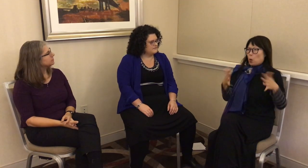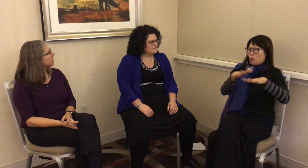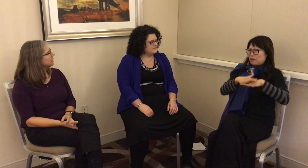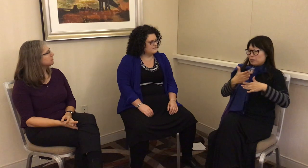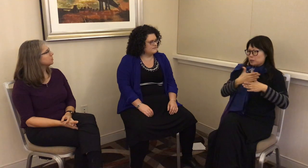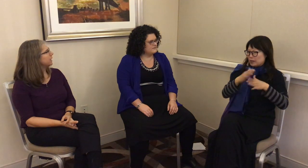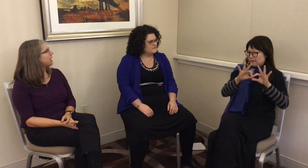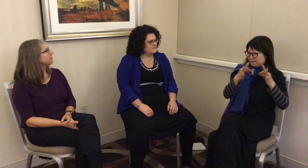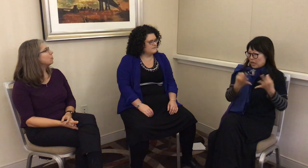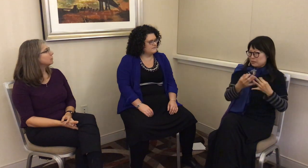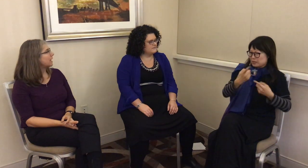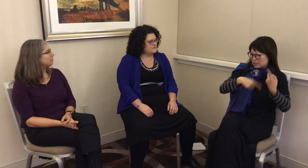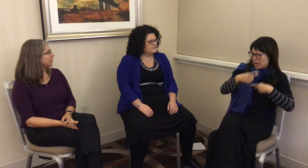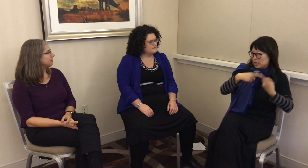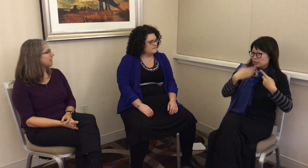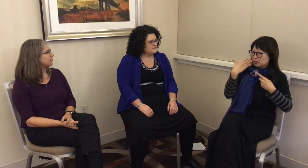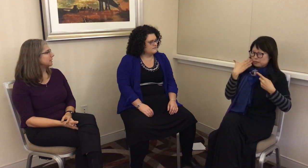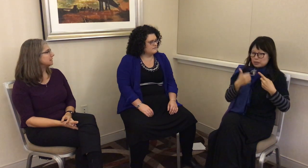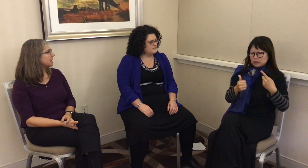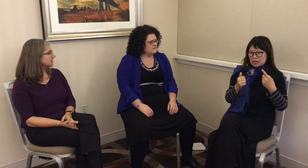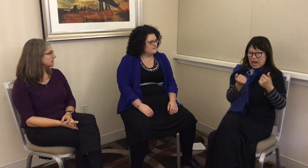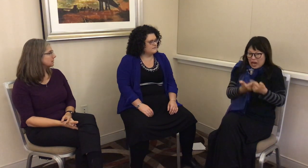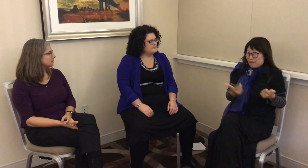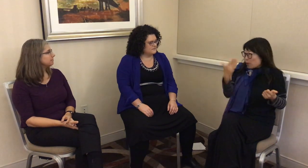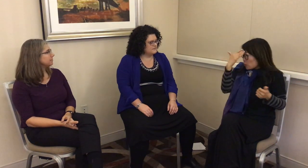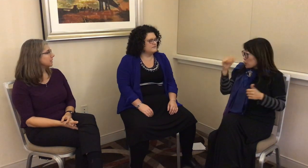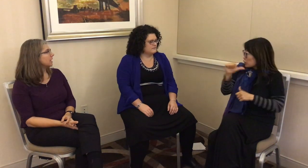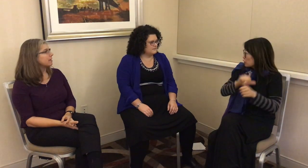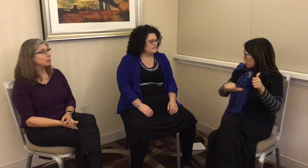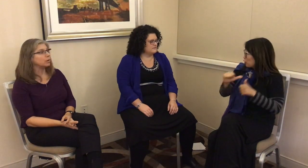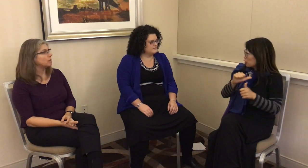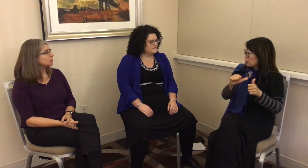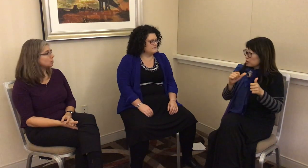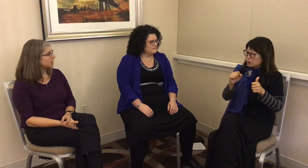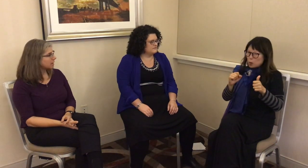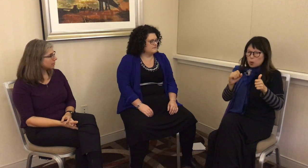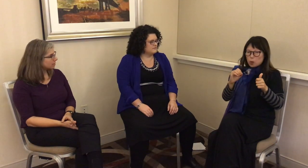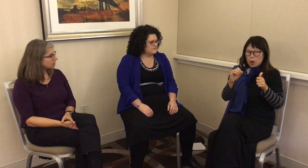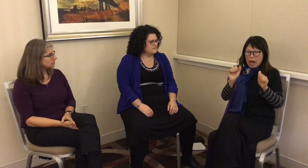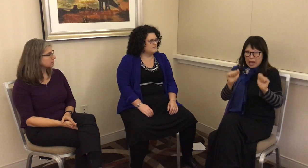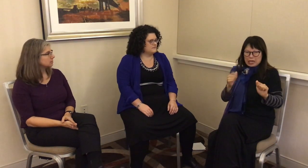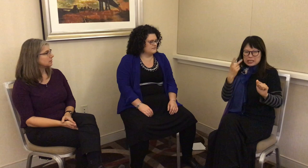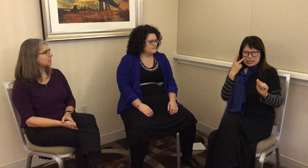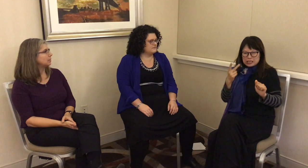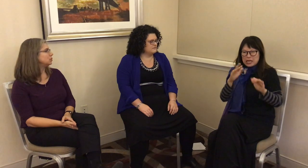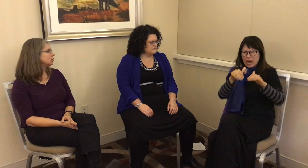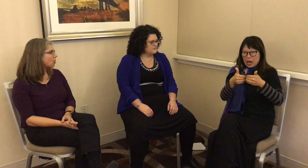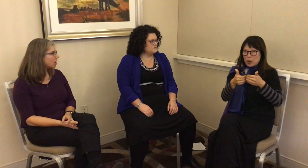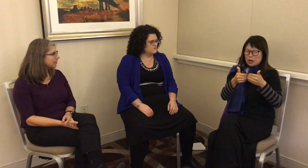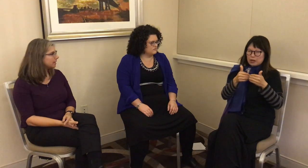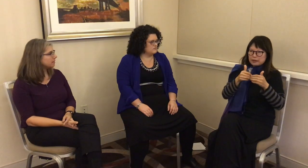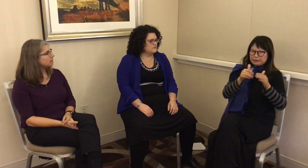the same time, we have overlap with family signs. Everyone knows one another. Language